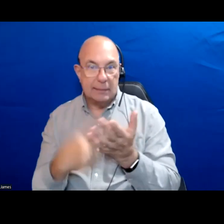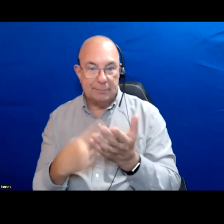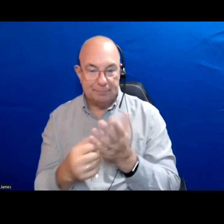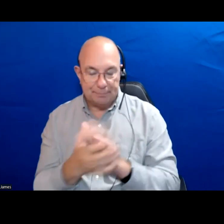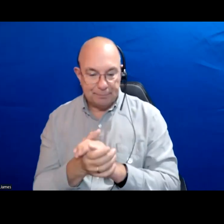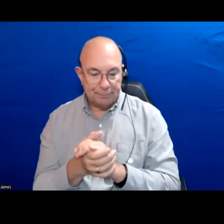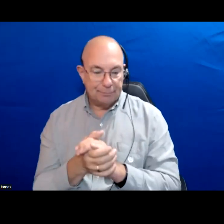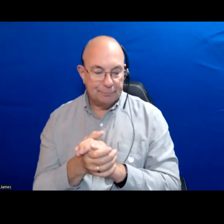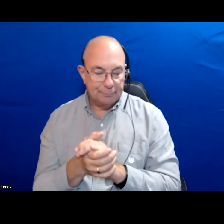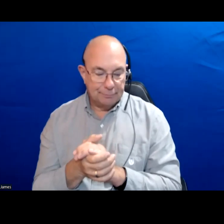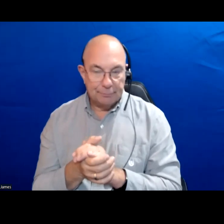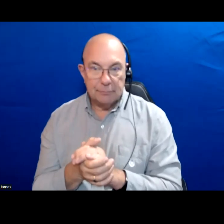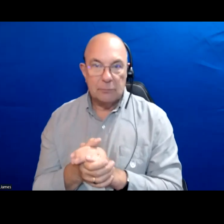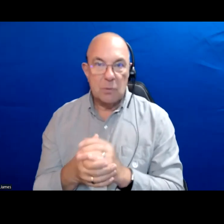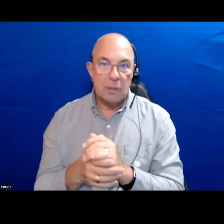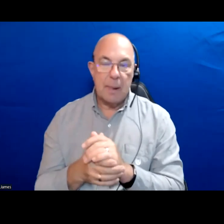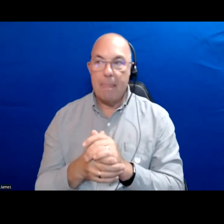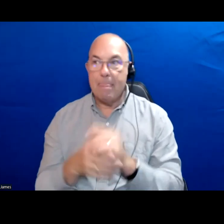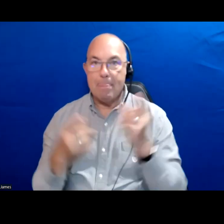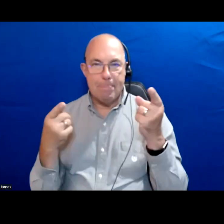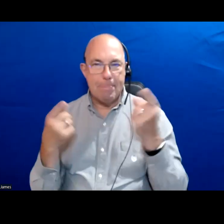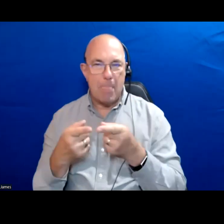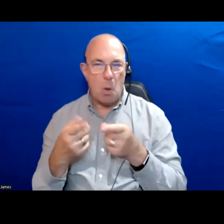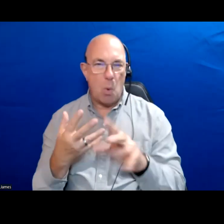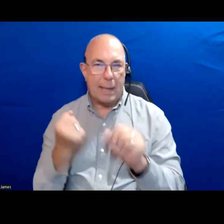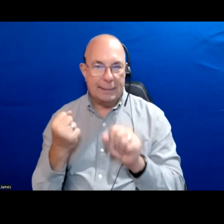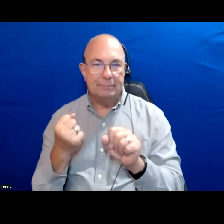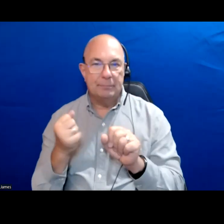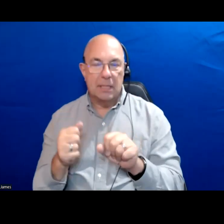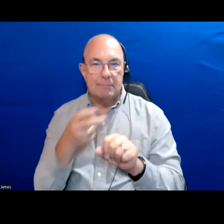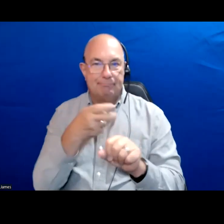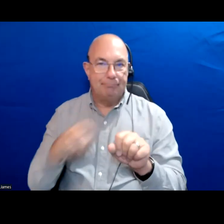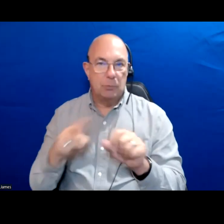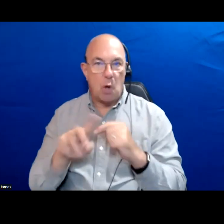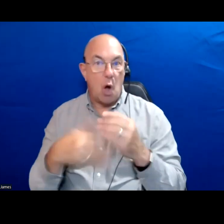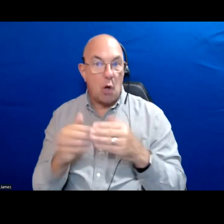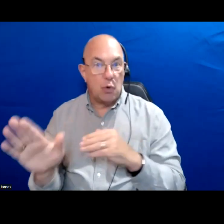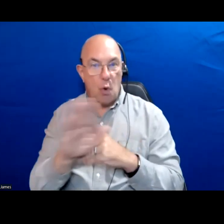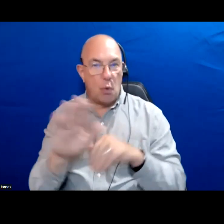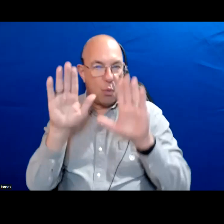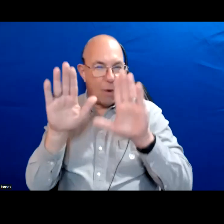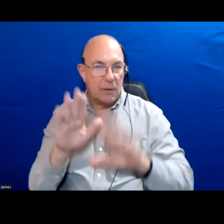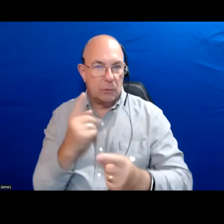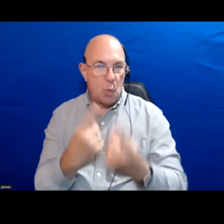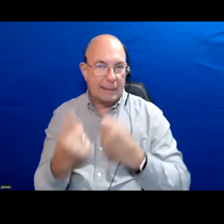We will try to wrap this part up fairly quickly so we can move to all of your wonderful questions that are popping up.